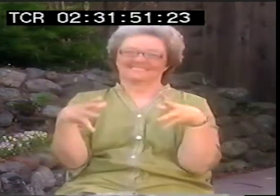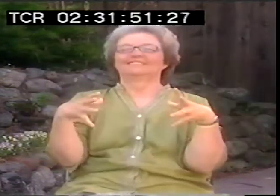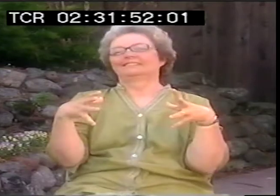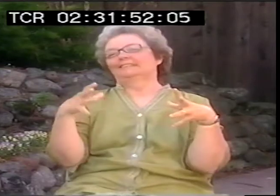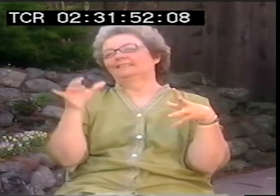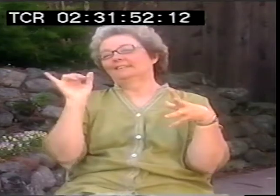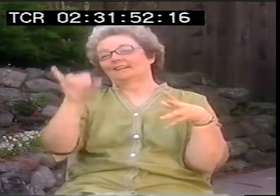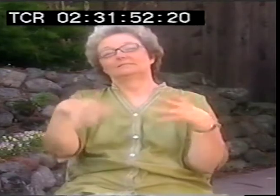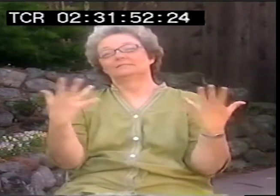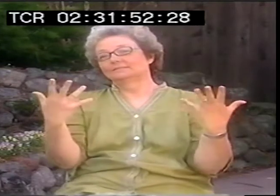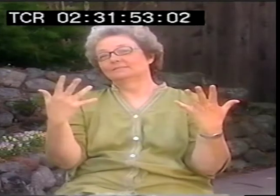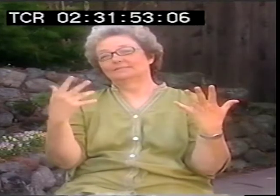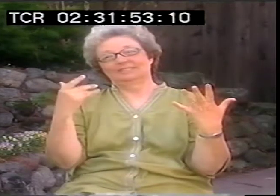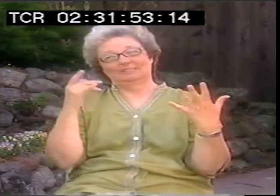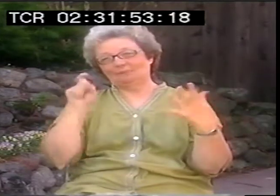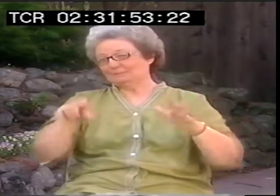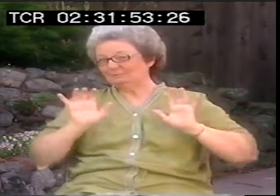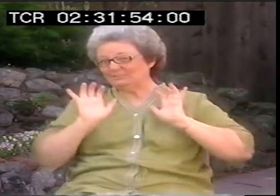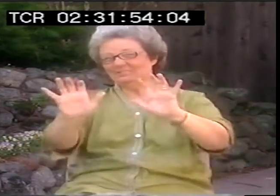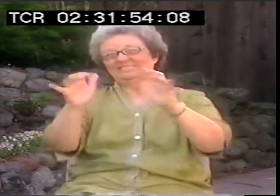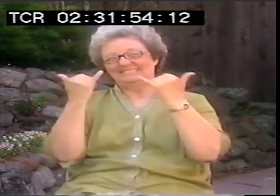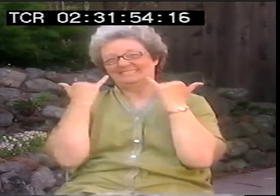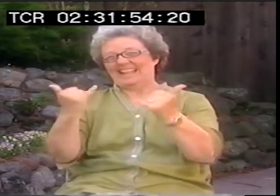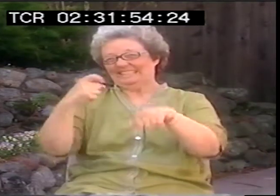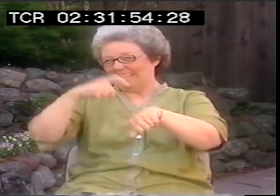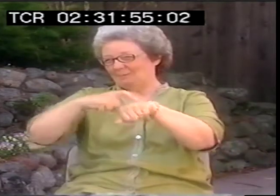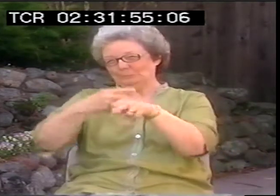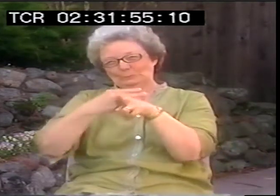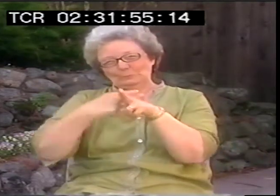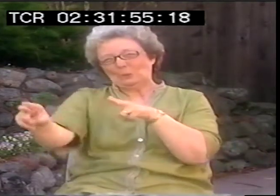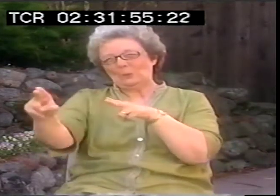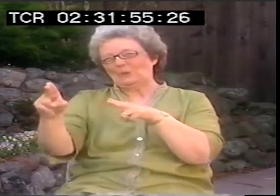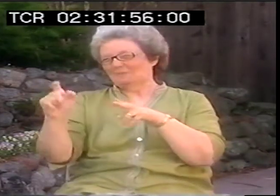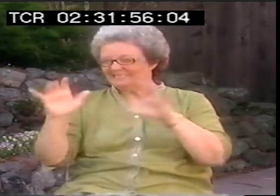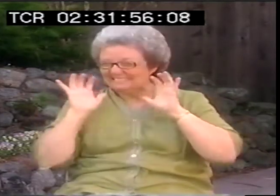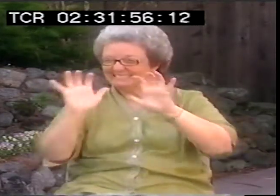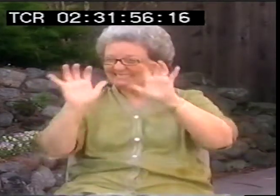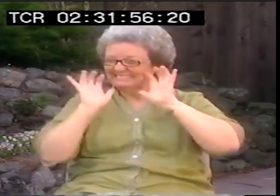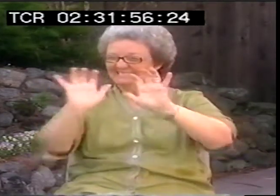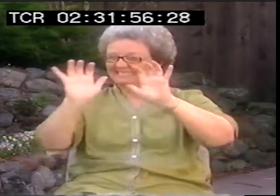But we need to coalesce and the push has to be now, because time is short. We need to get cracking.